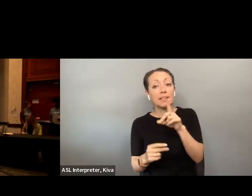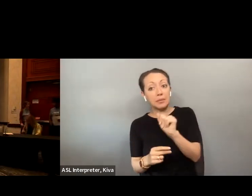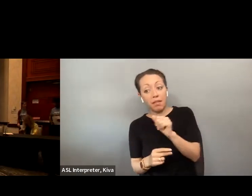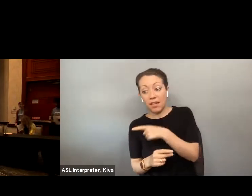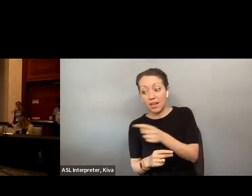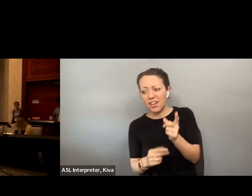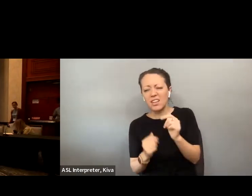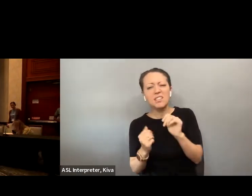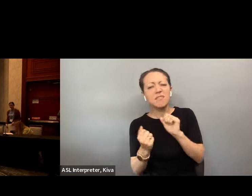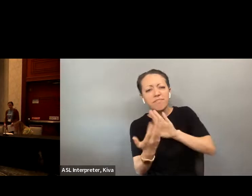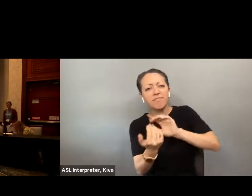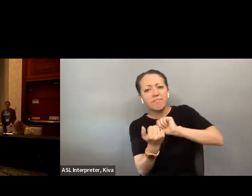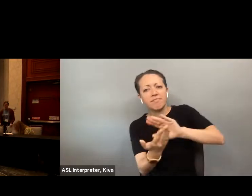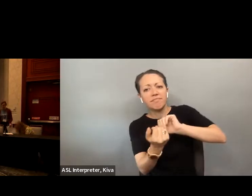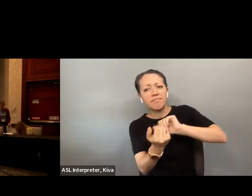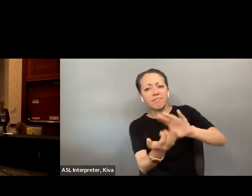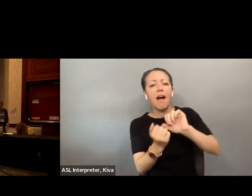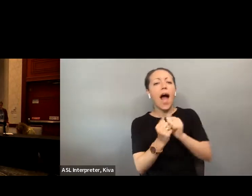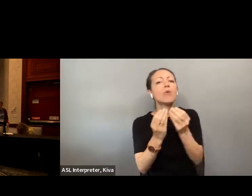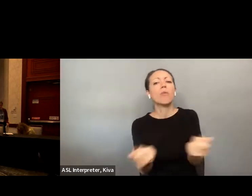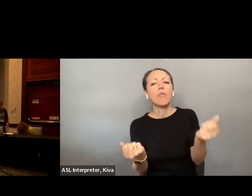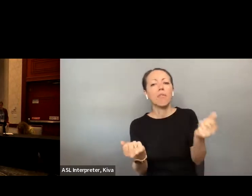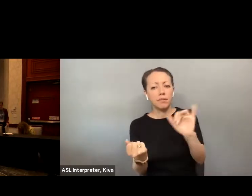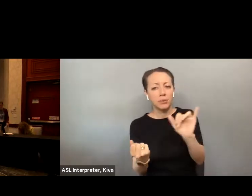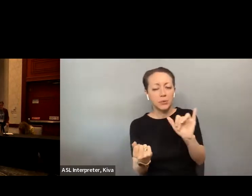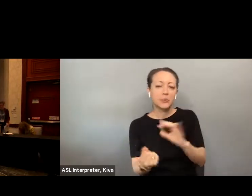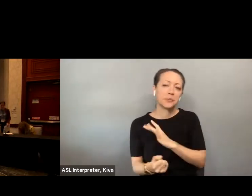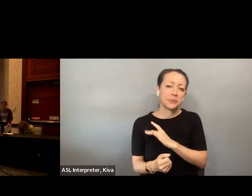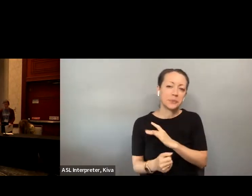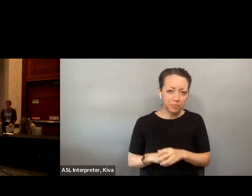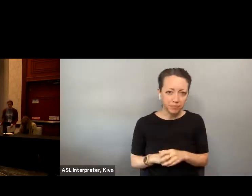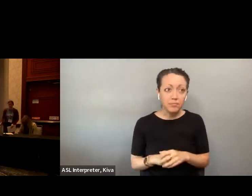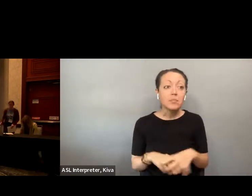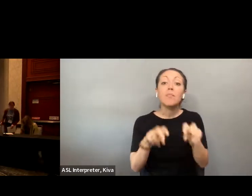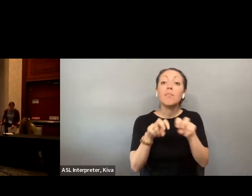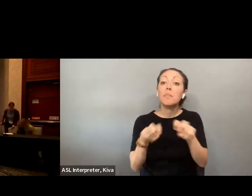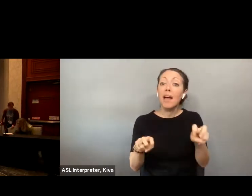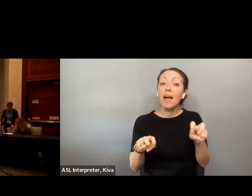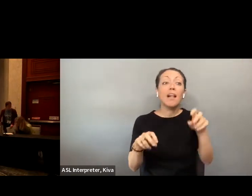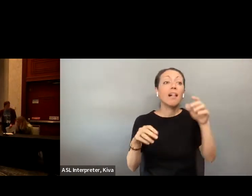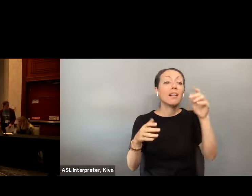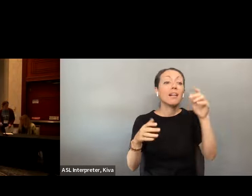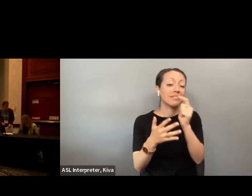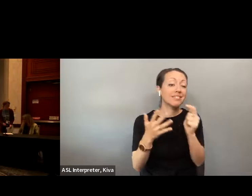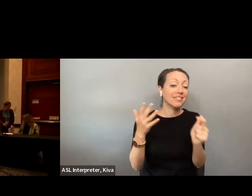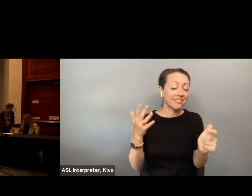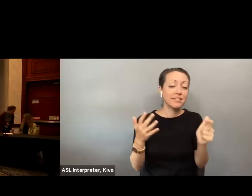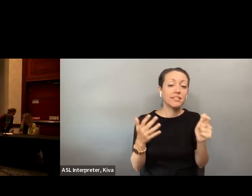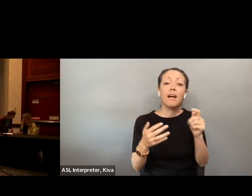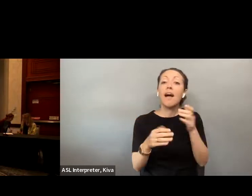from vote for access, a five- part series addressing the problems with voting for people with disabilities and some solutions that everyone should know. We will leave Lunch break. We will feature a series of videos from vote for access A five-part series, addressing the problems with voting for people with disabilities and some solutions that everyone should know we will leave 5 min at the end of each page questions if you are with us.